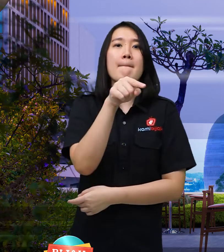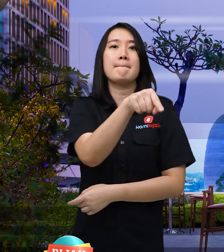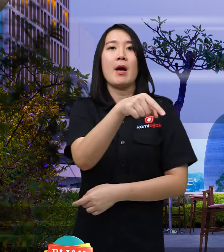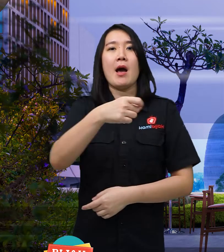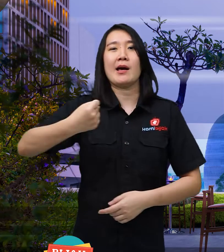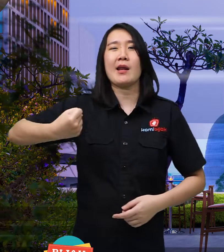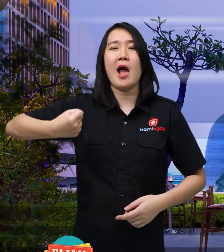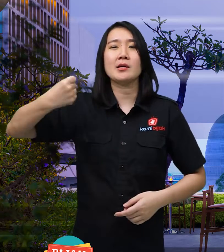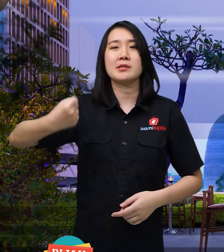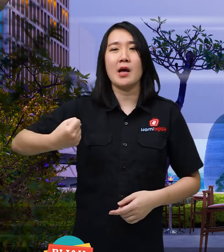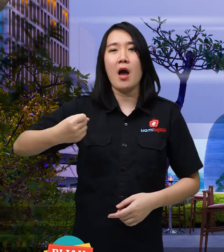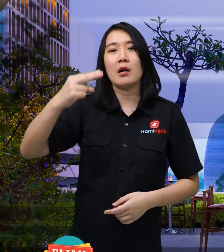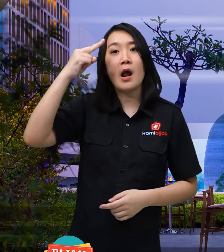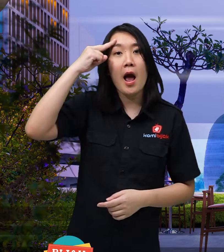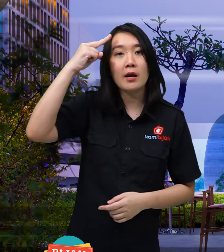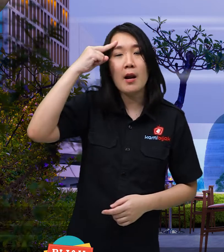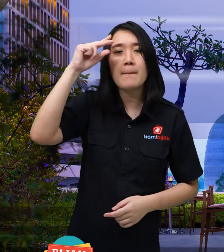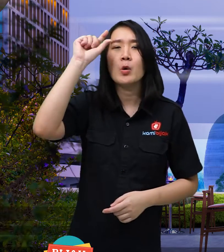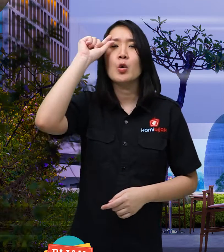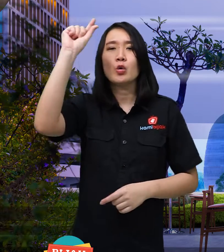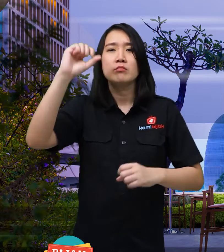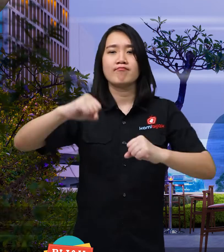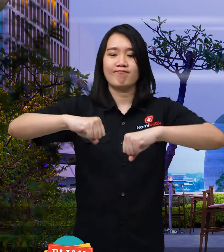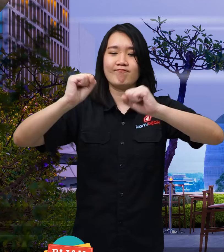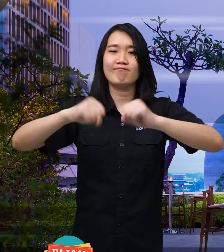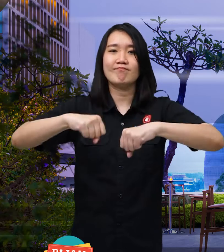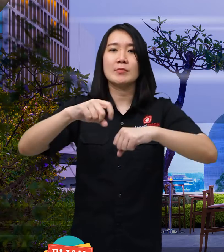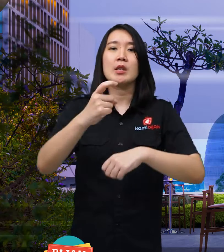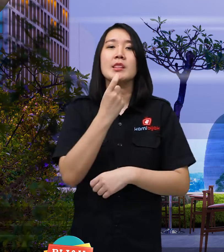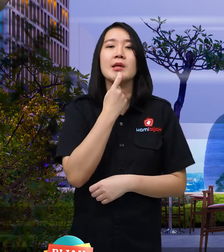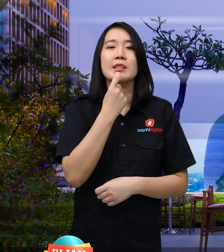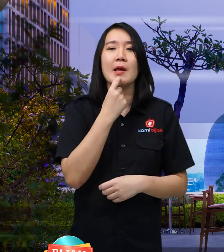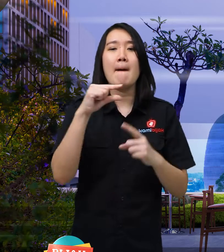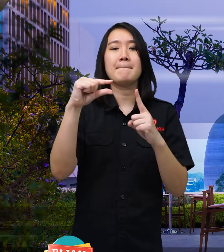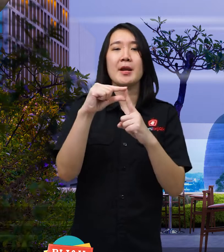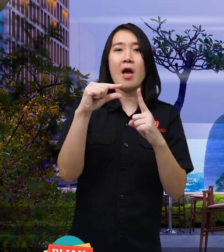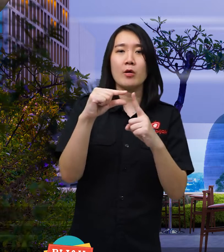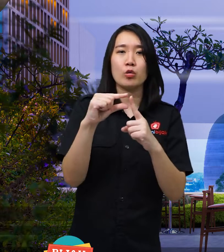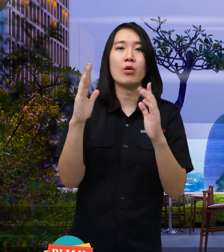with the Arab Kingdom for a deal about setting